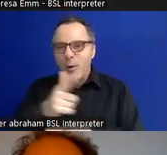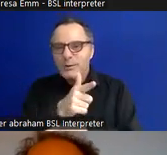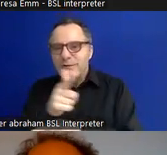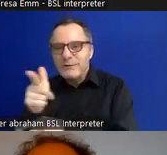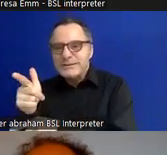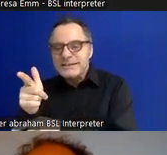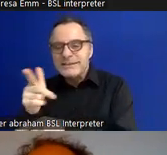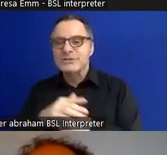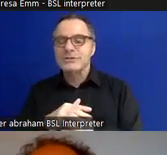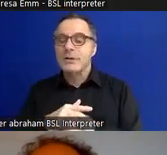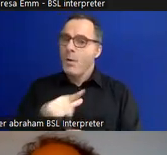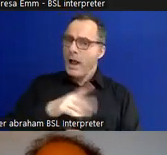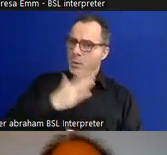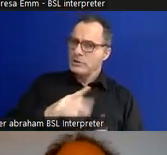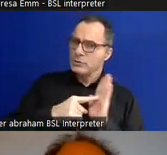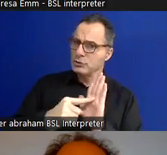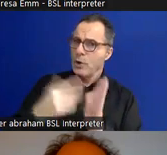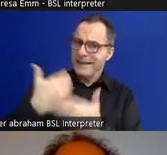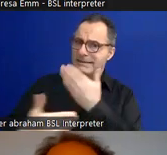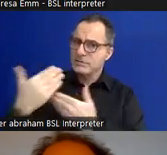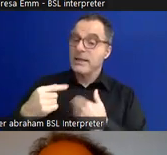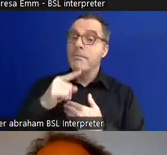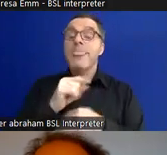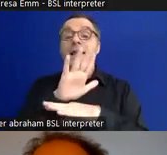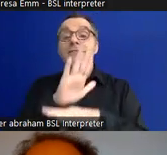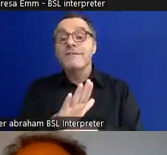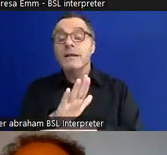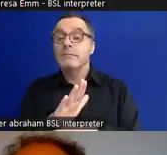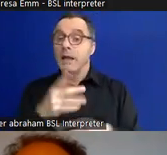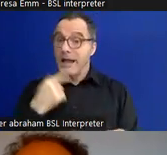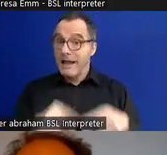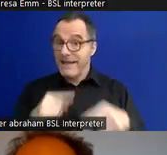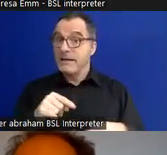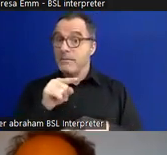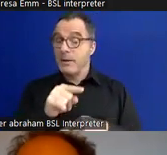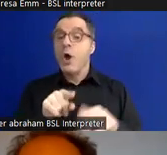that history but that film - which is available on the Museum's YouTube channel, if anyone wants to